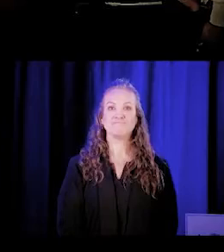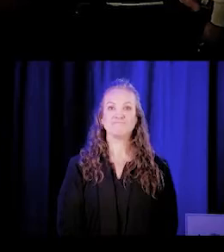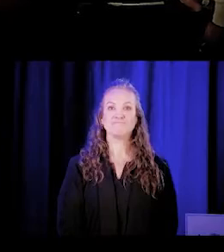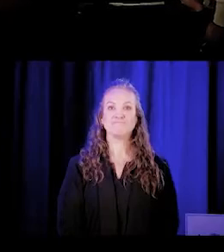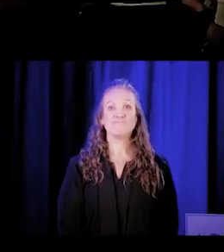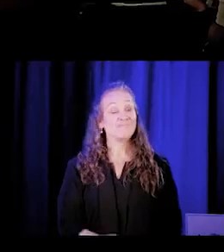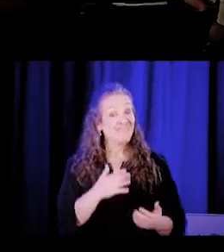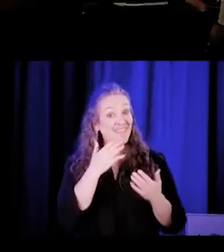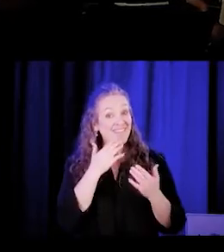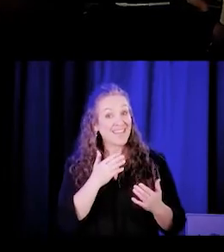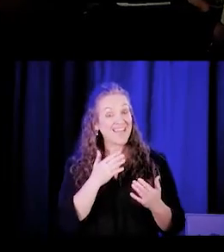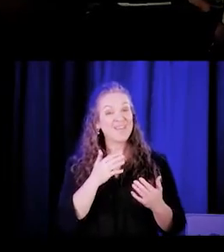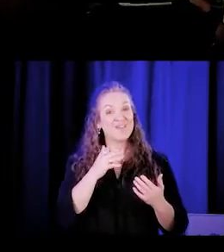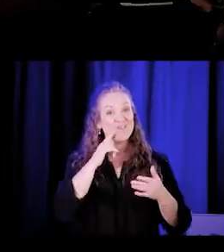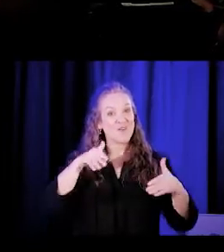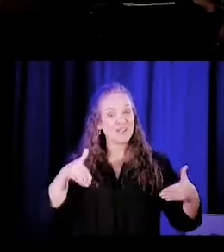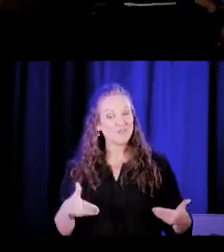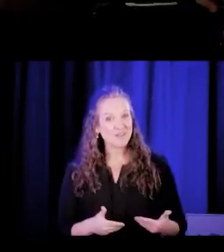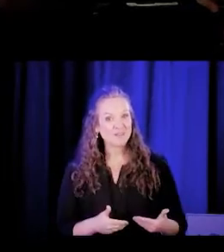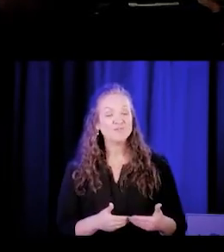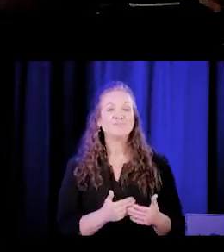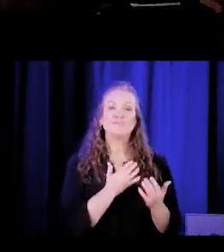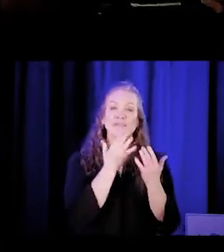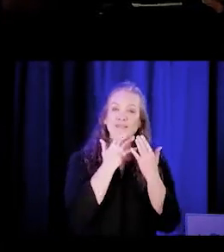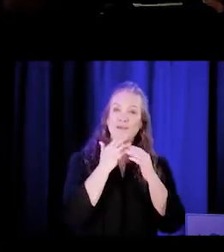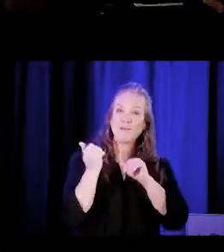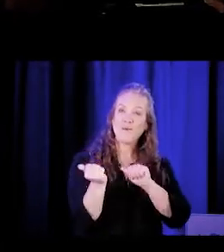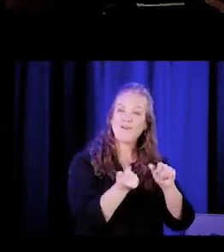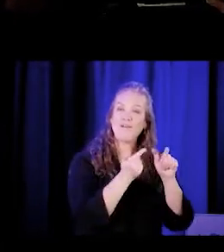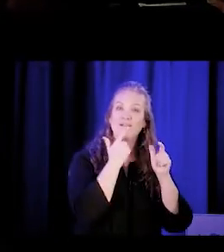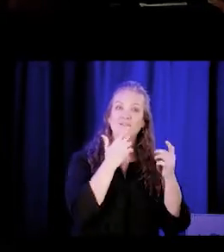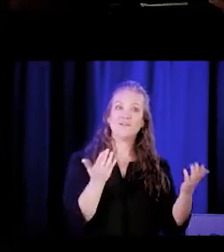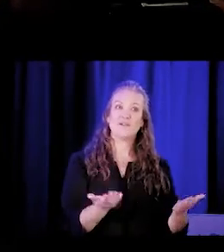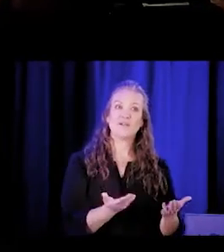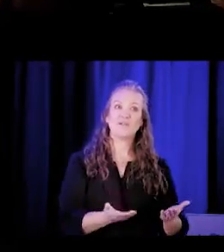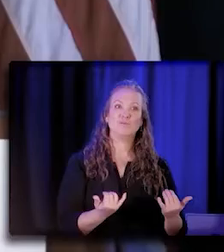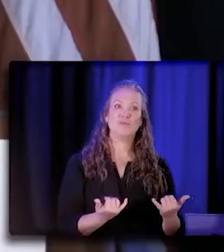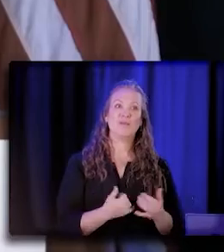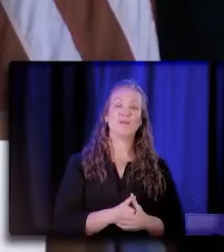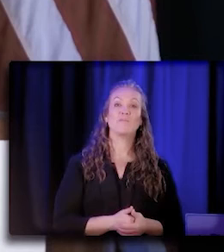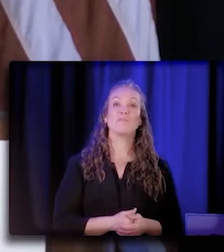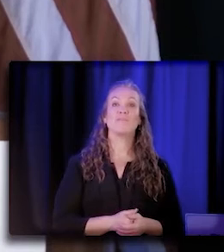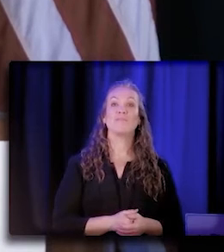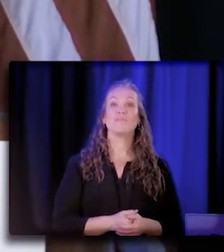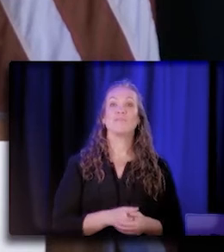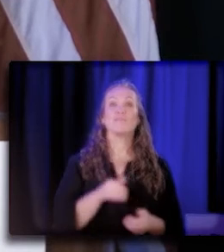Thanks, Carlina, for the introduction, and thank you everyone so much for being here today. As Carlina has mentioned,